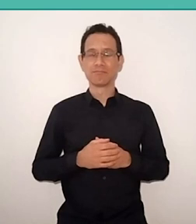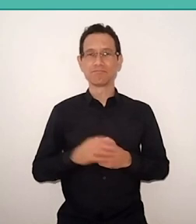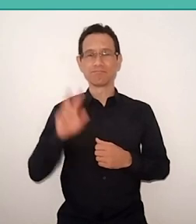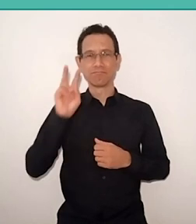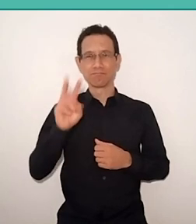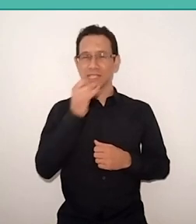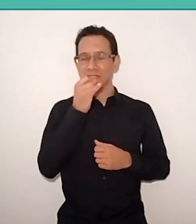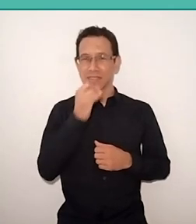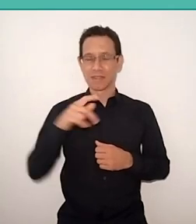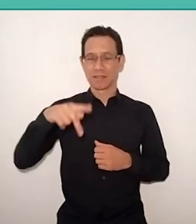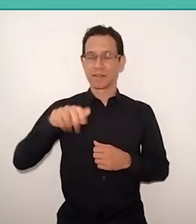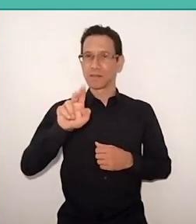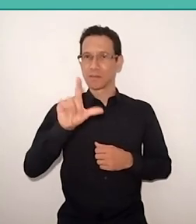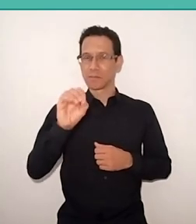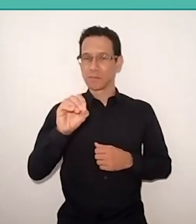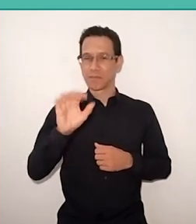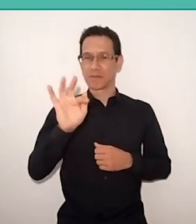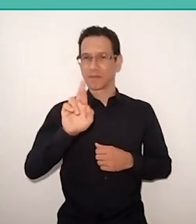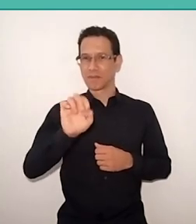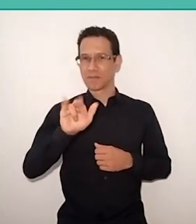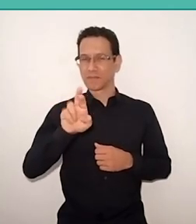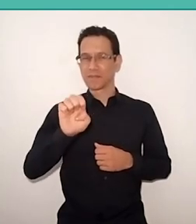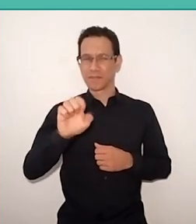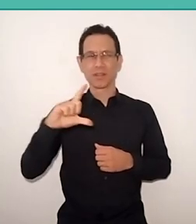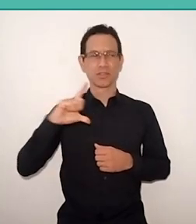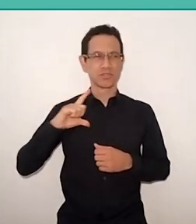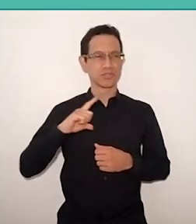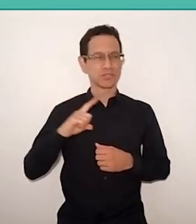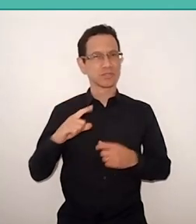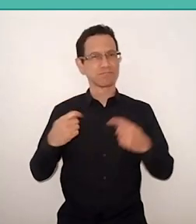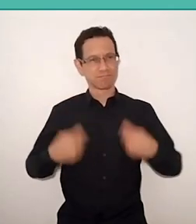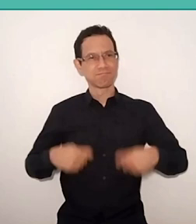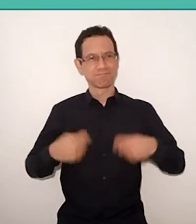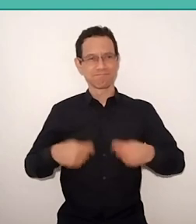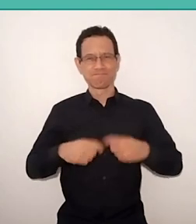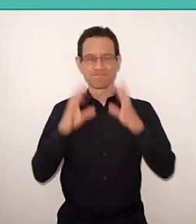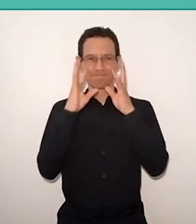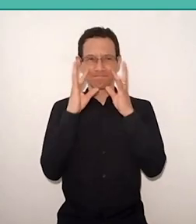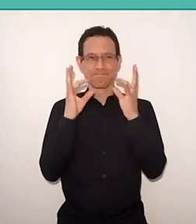immediately comes the need to exercise mindfulness,